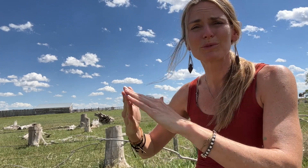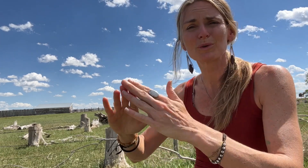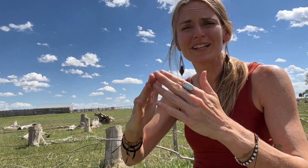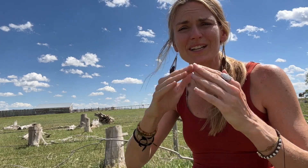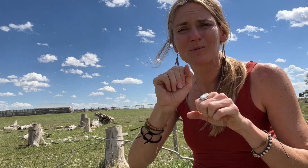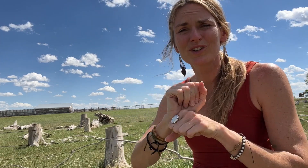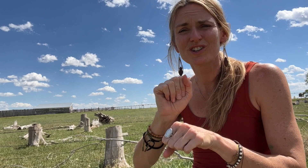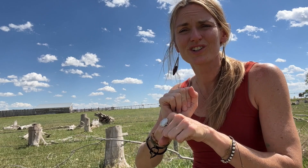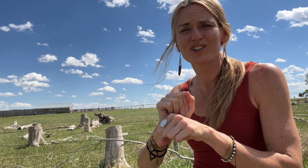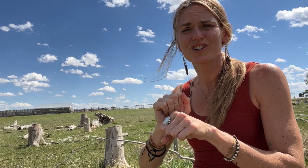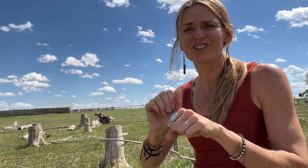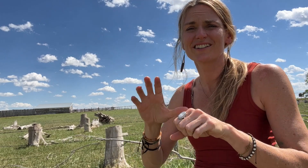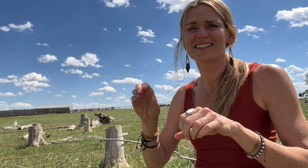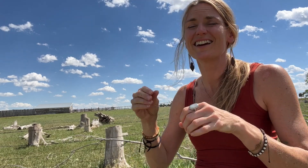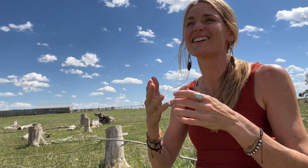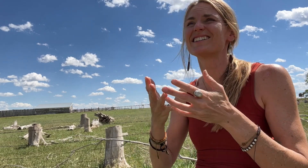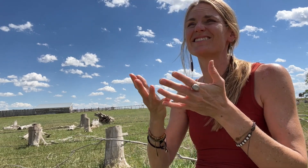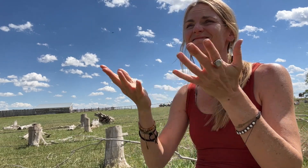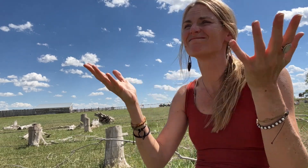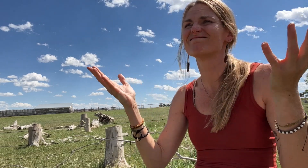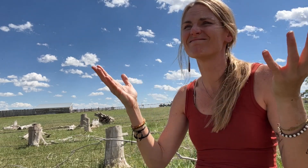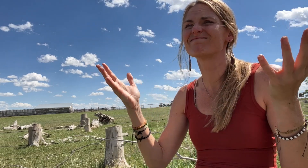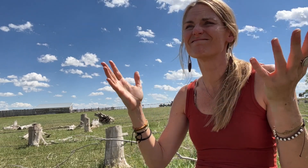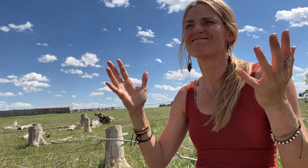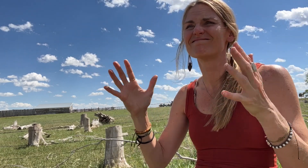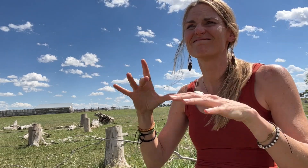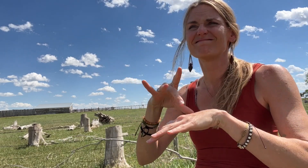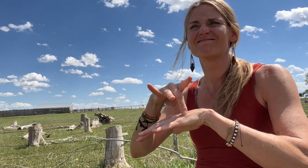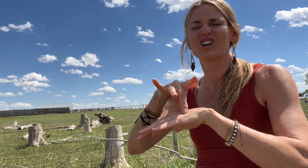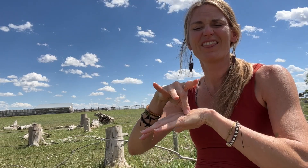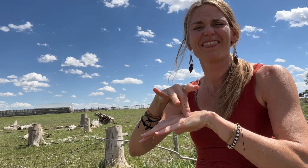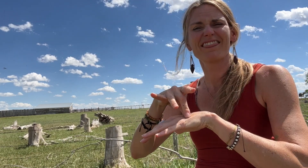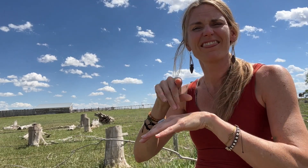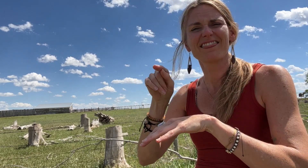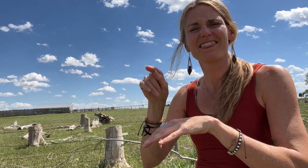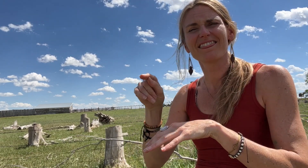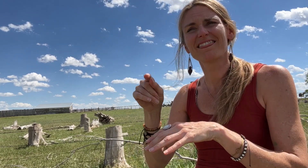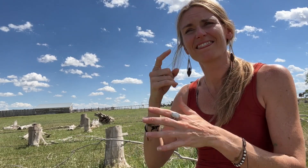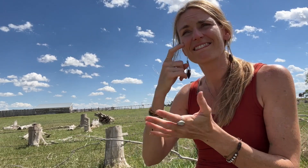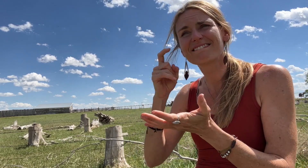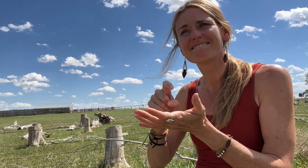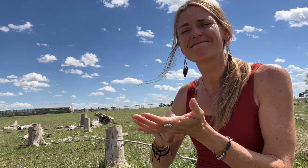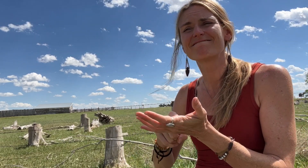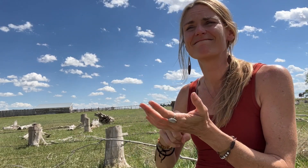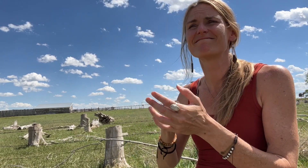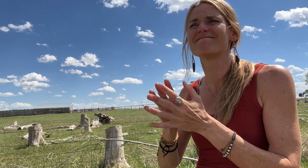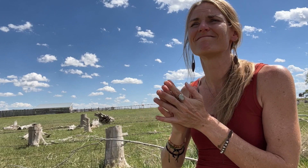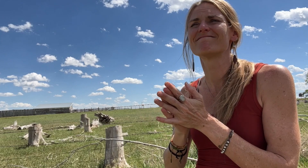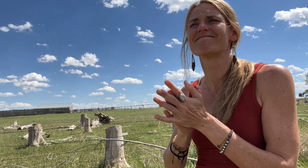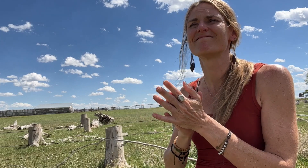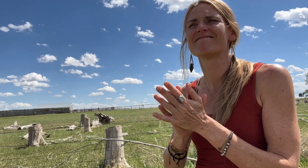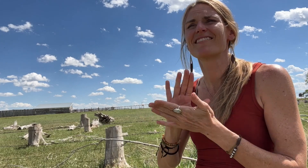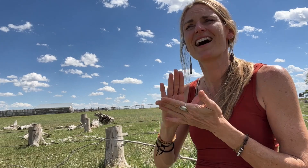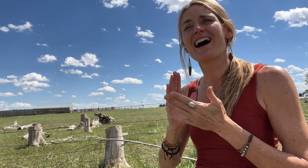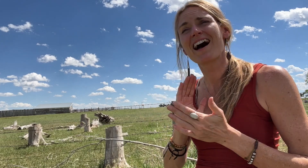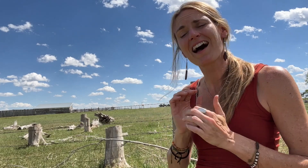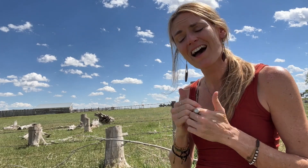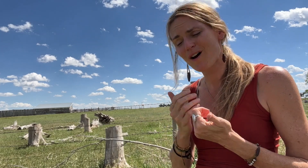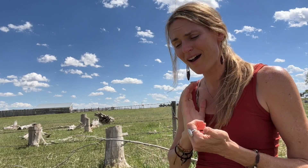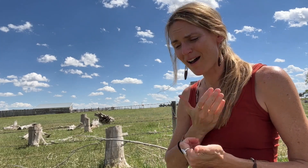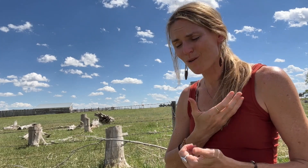in our community work, and in our acknowledgement of the earth.